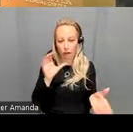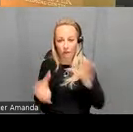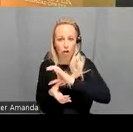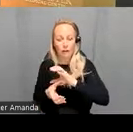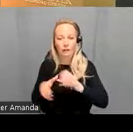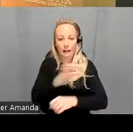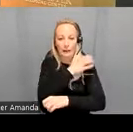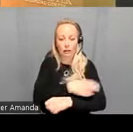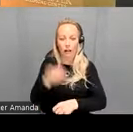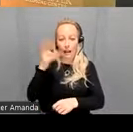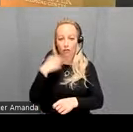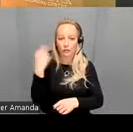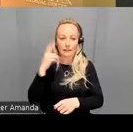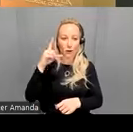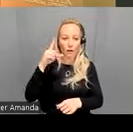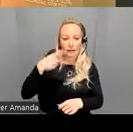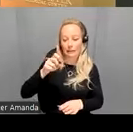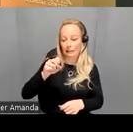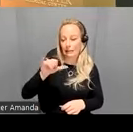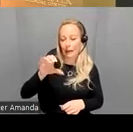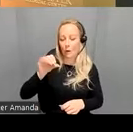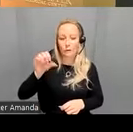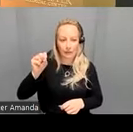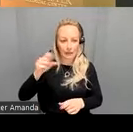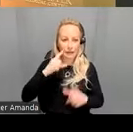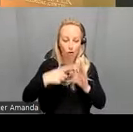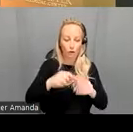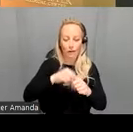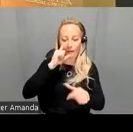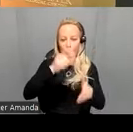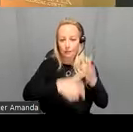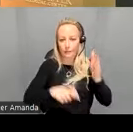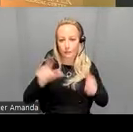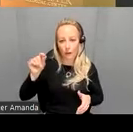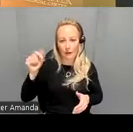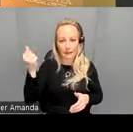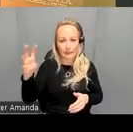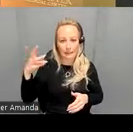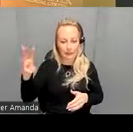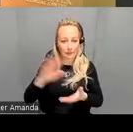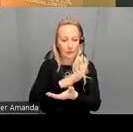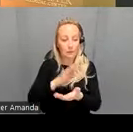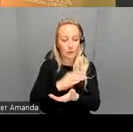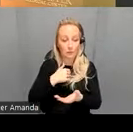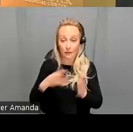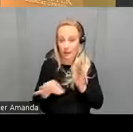patients for psychosis as shown in the 2016 paper so here's what we found um showing you